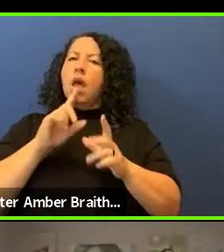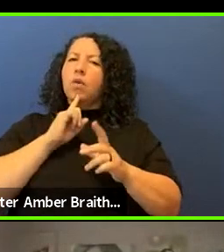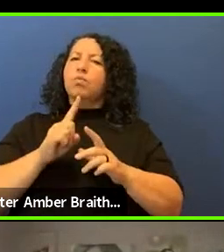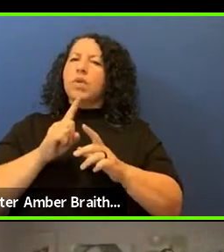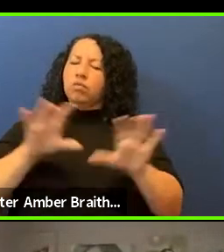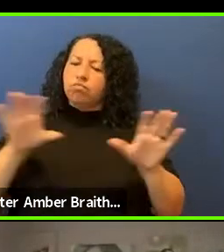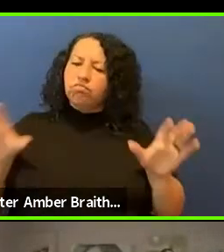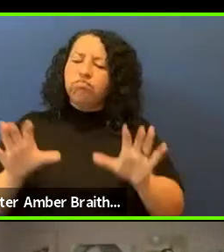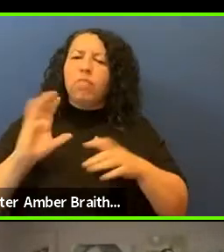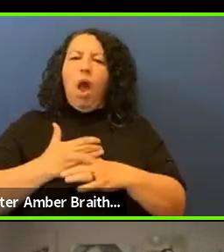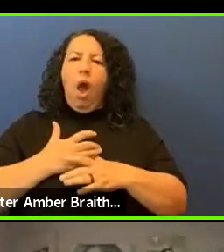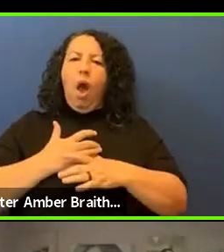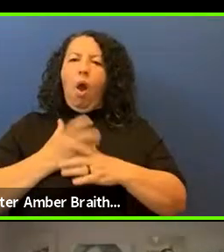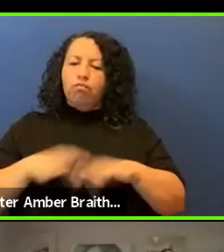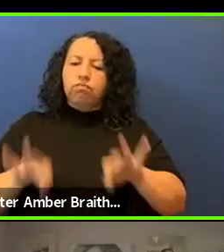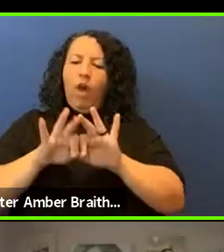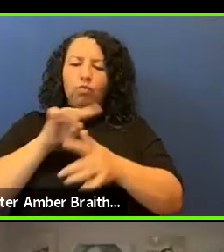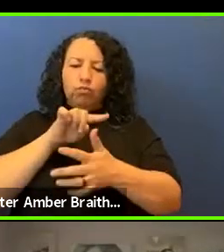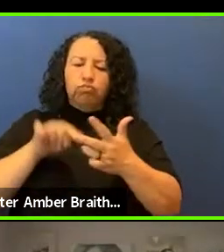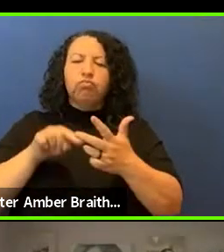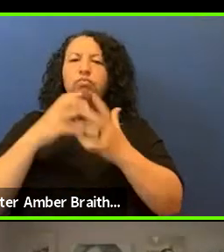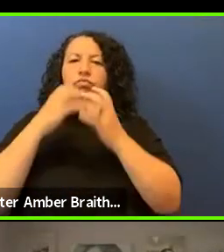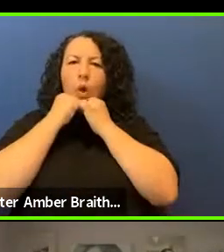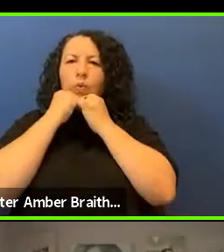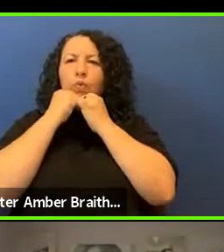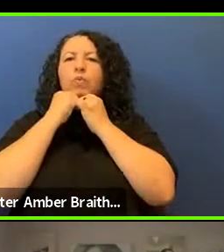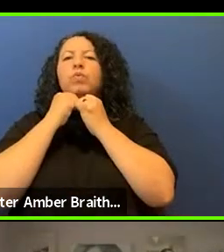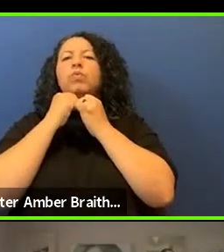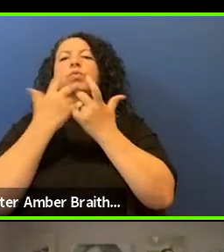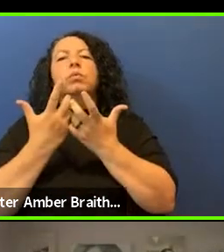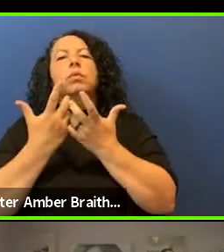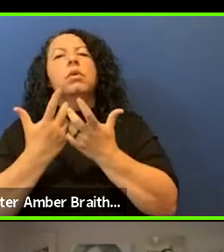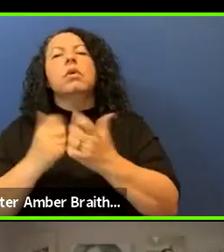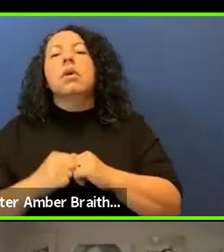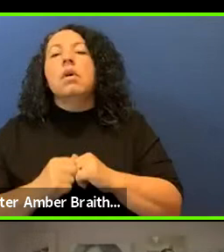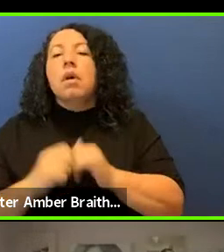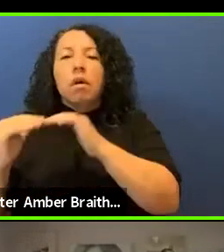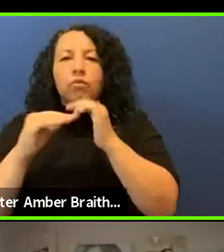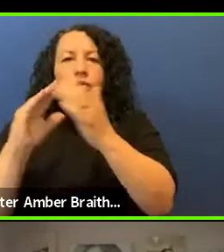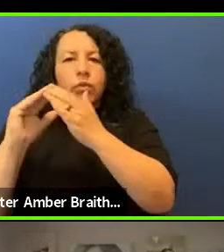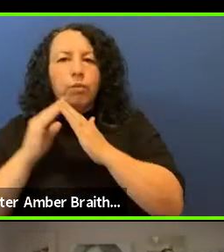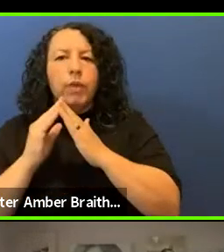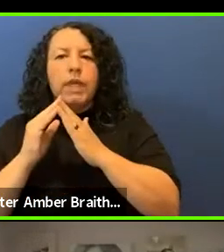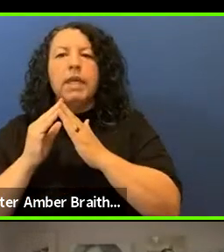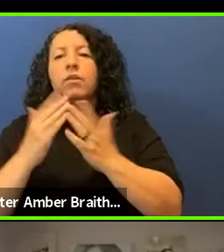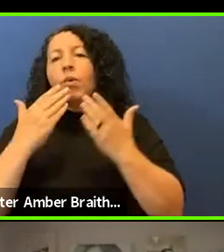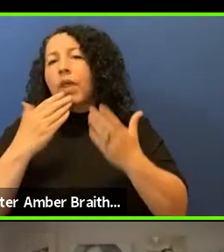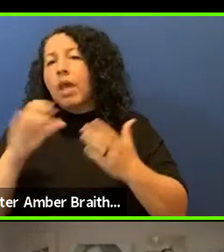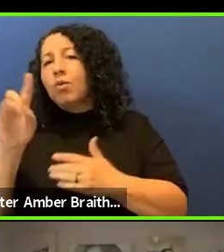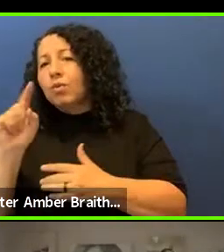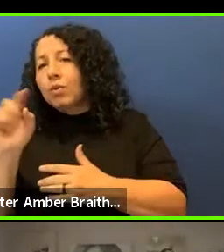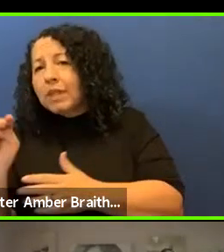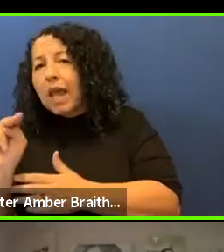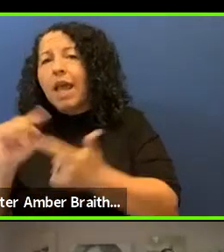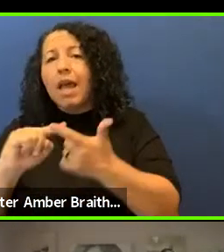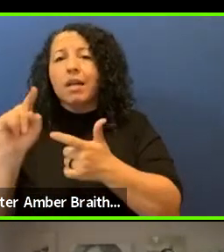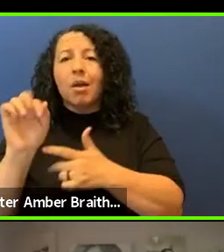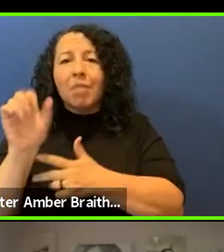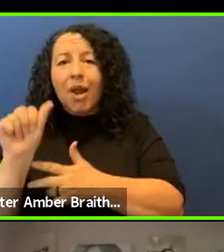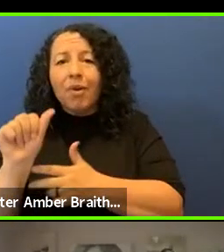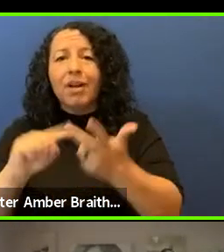Thank you so much again to Jodi, Suzan, America, Natalie, and Edgar, who will hopefully join us,